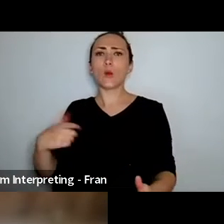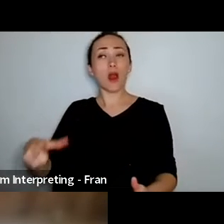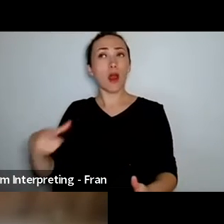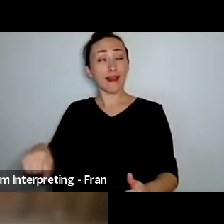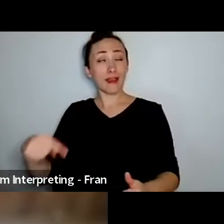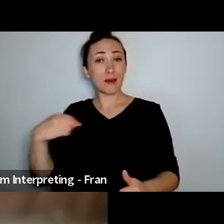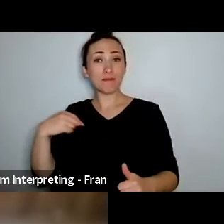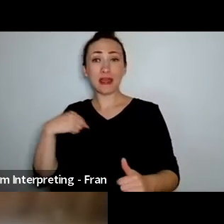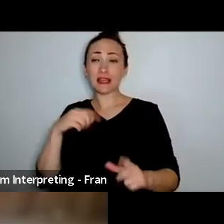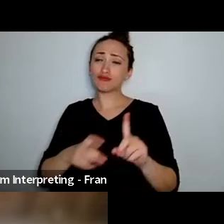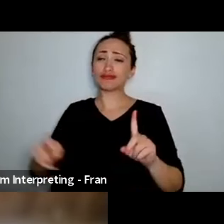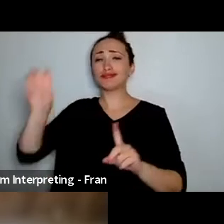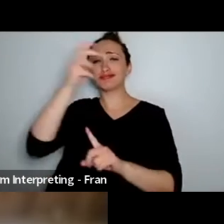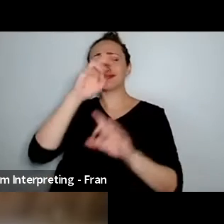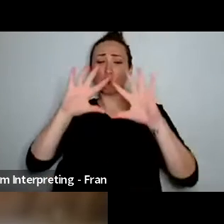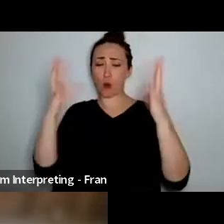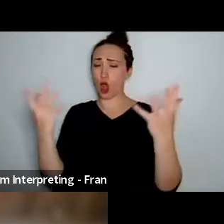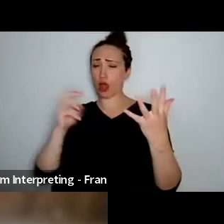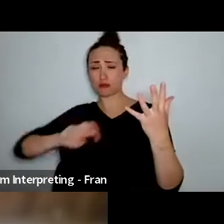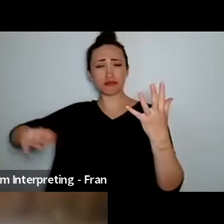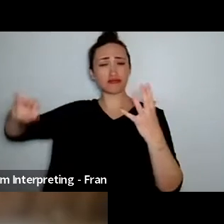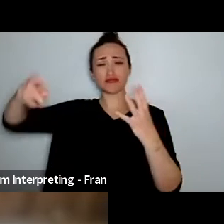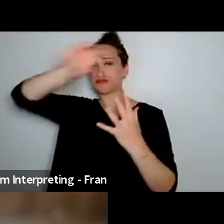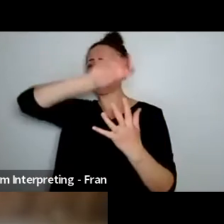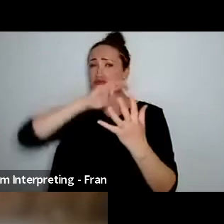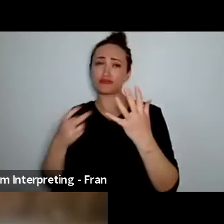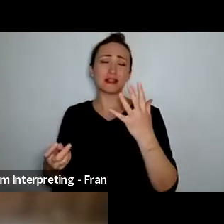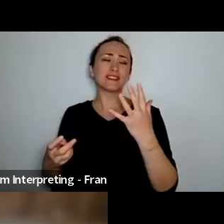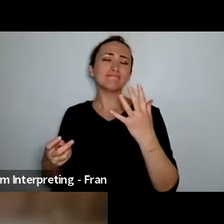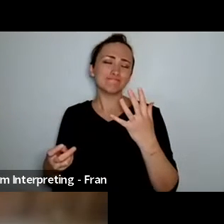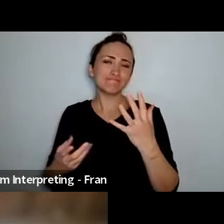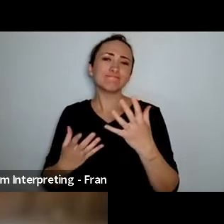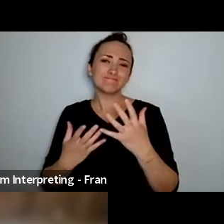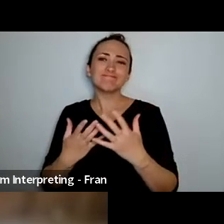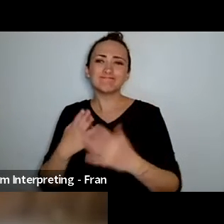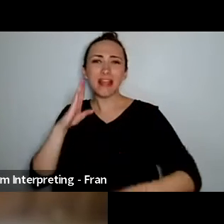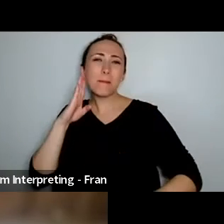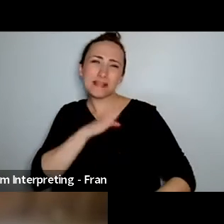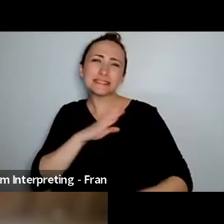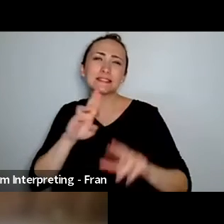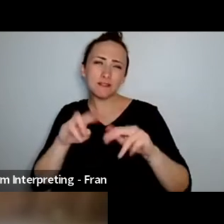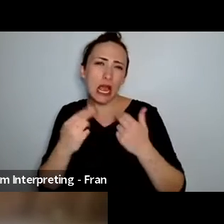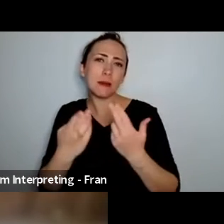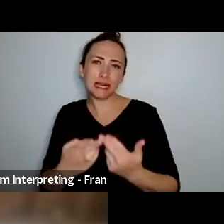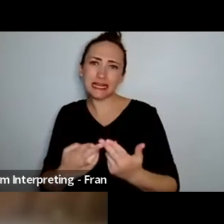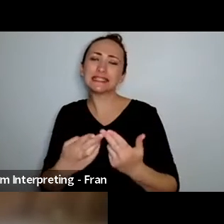around the world for work uh I do often miss that um that its not so easy to get home obviously